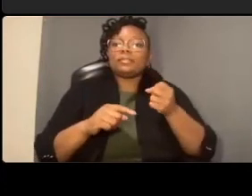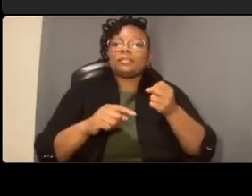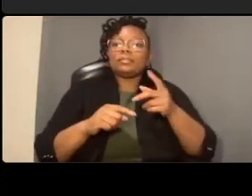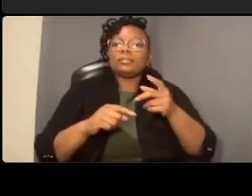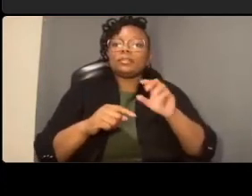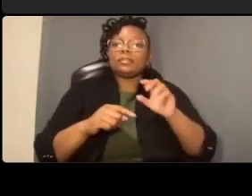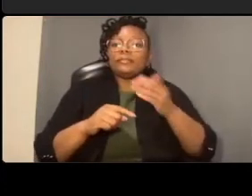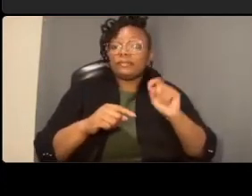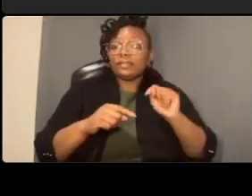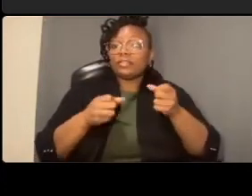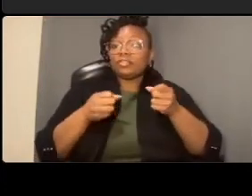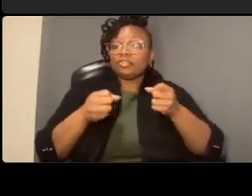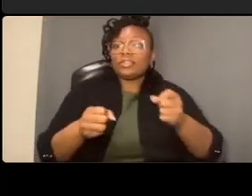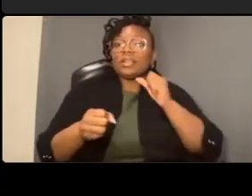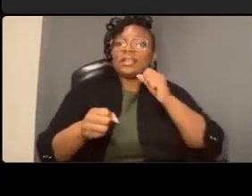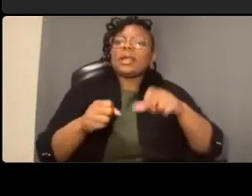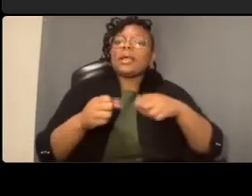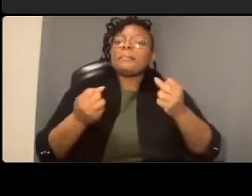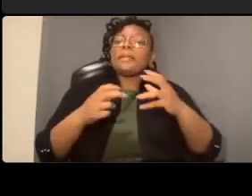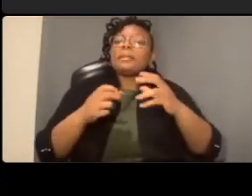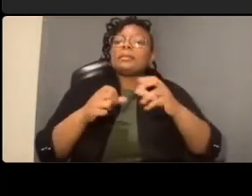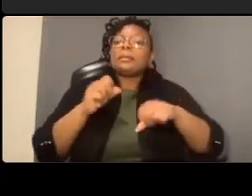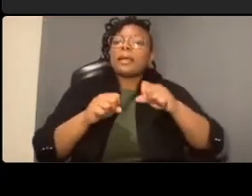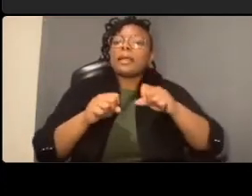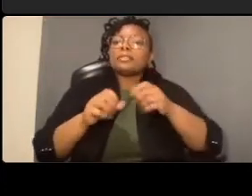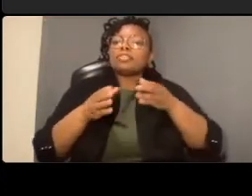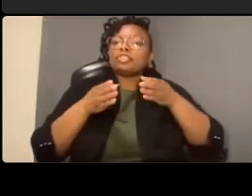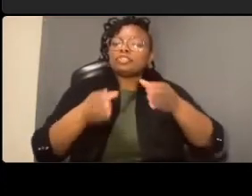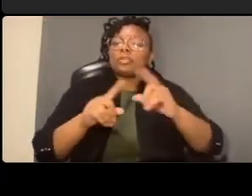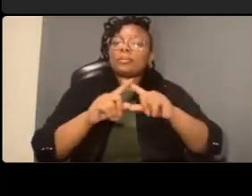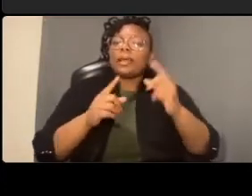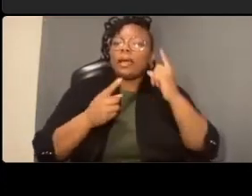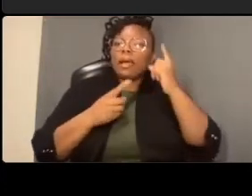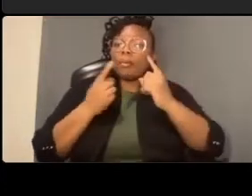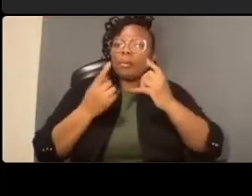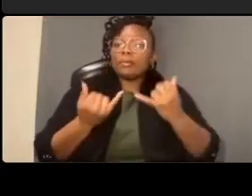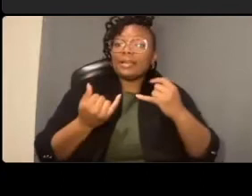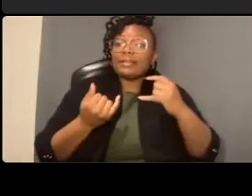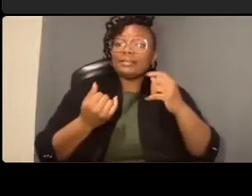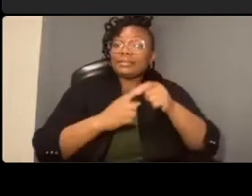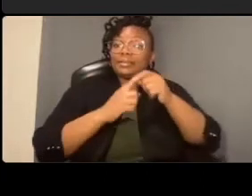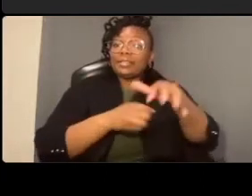population as compared to upper northwest how many folks you're expecting to be taking their